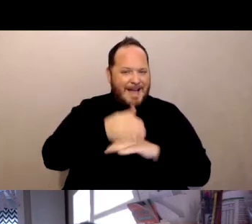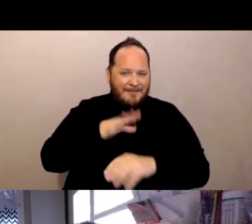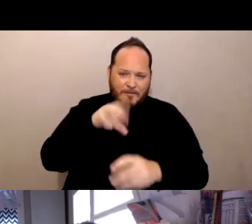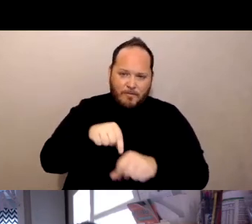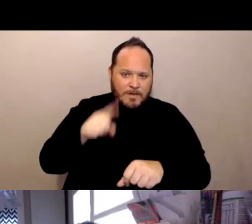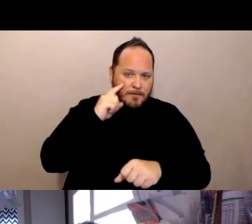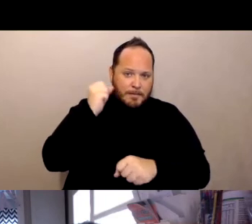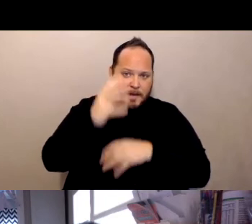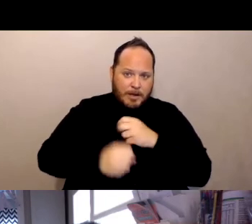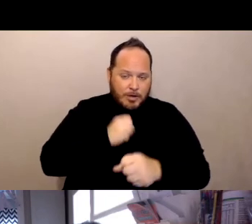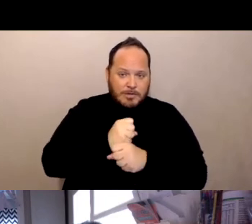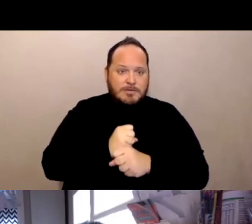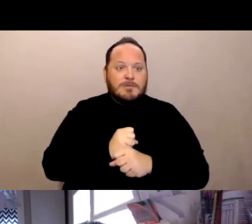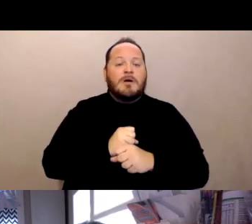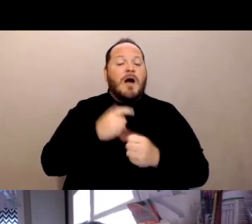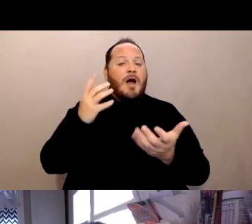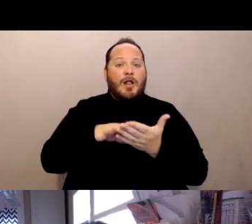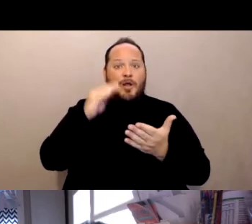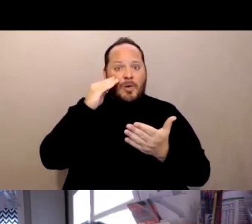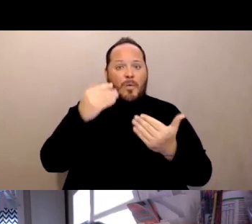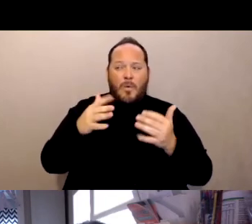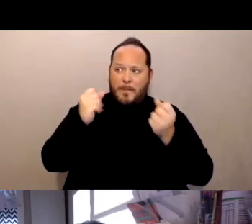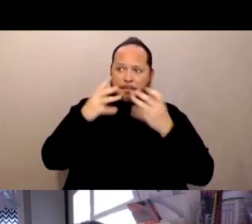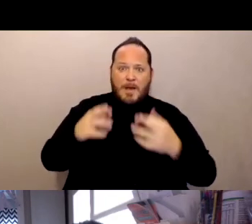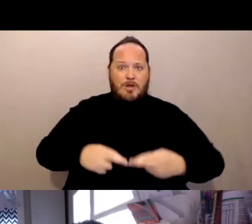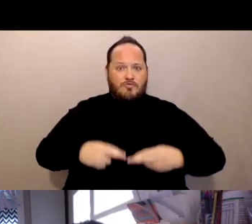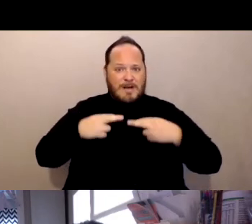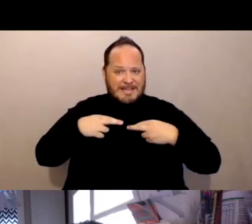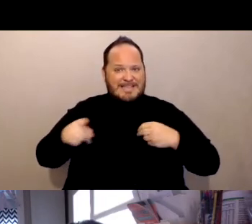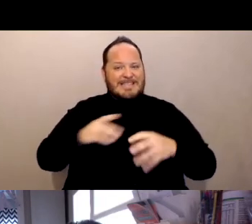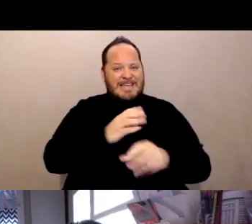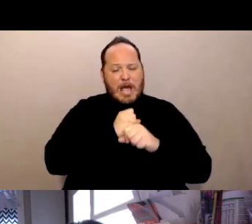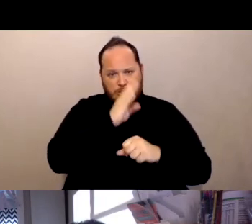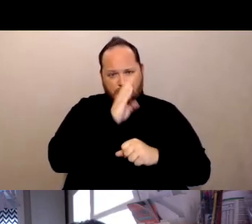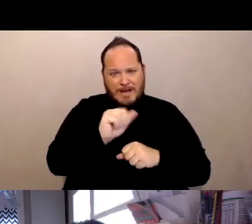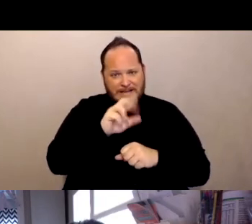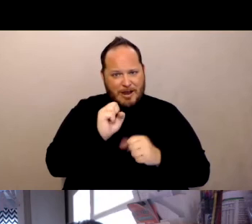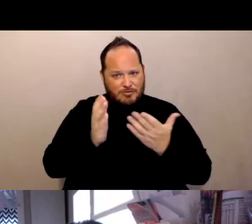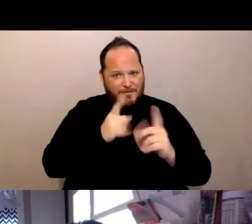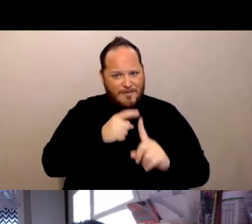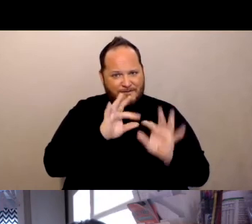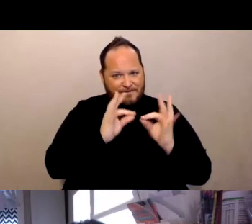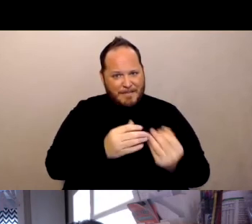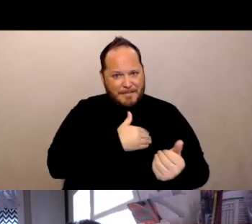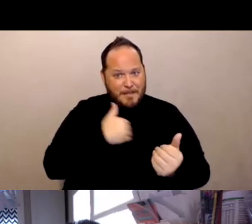how many residents get direct care services from their family members, even though they're in a nursing home